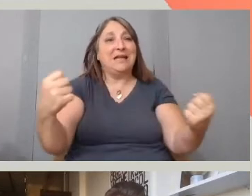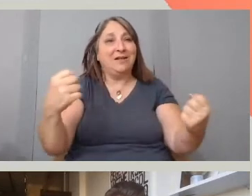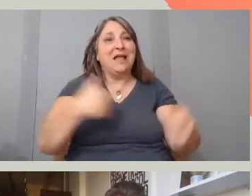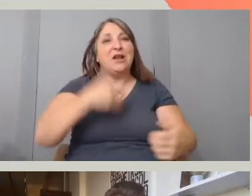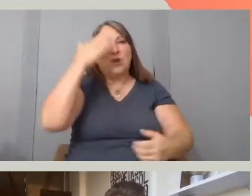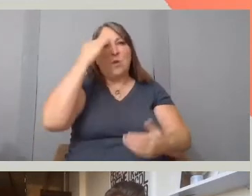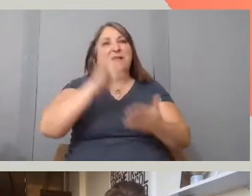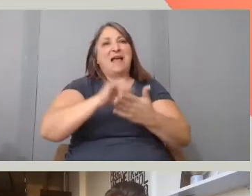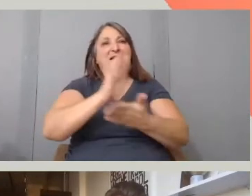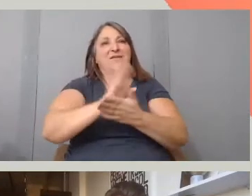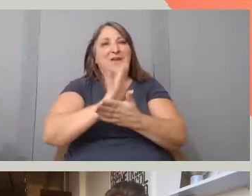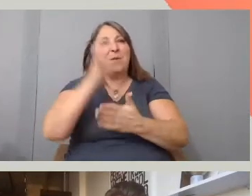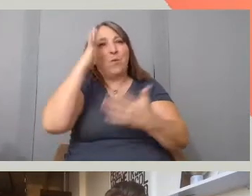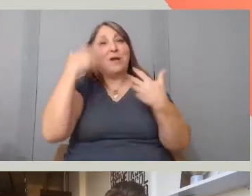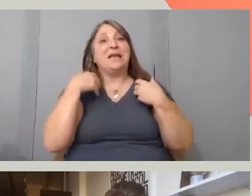and heal the community of South Central.